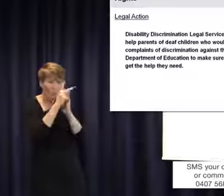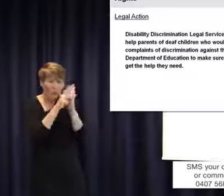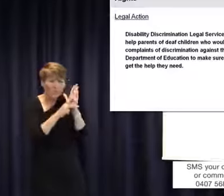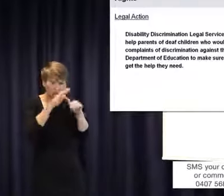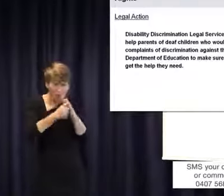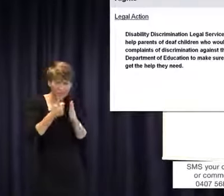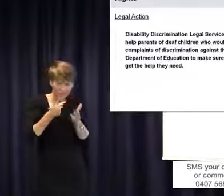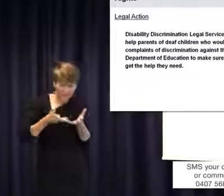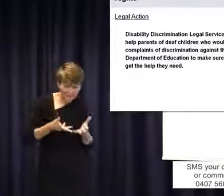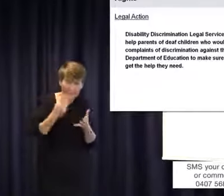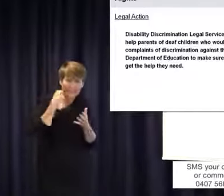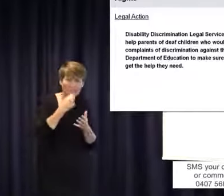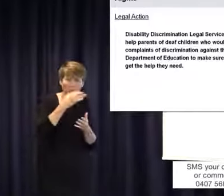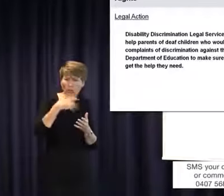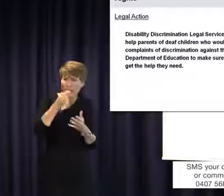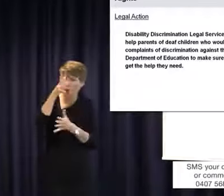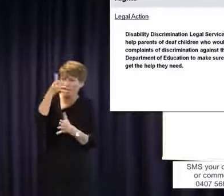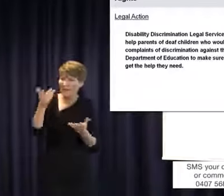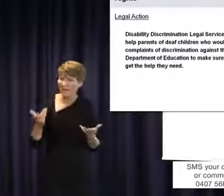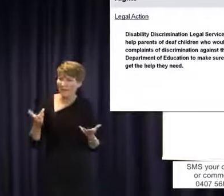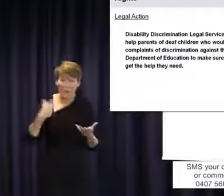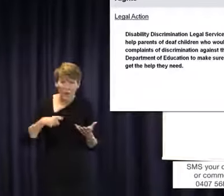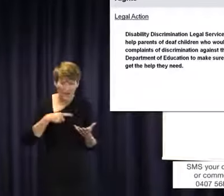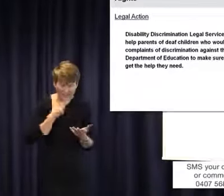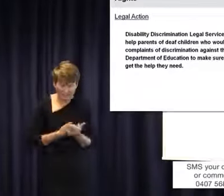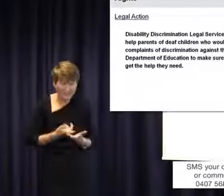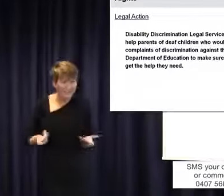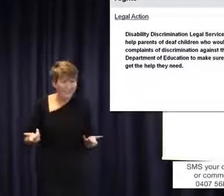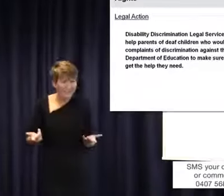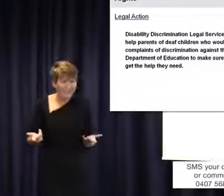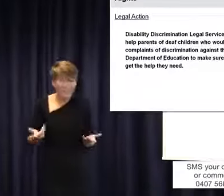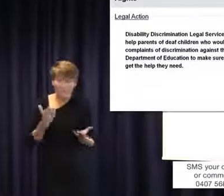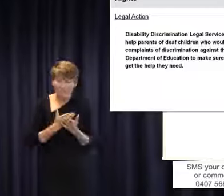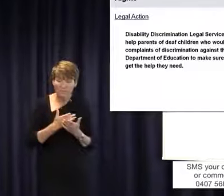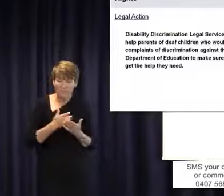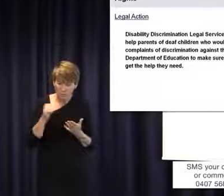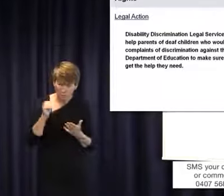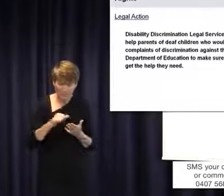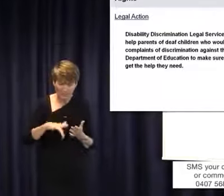quite incredible. It is something that we should be ashamed of or Australia should be